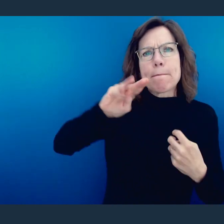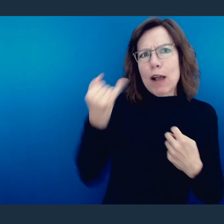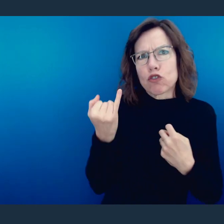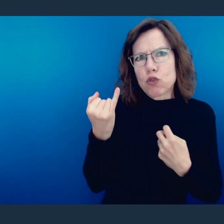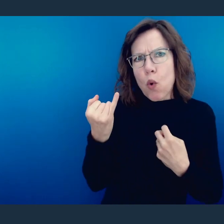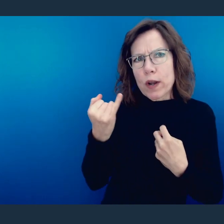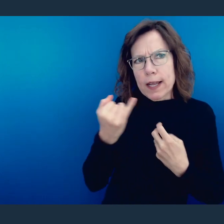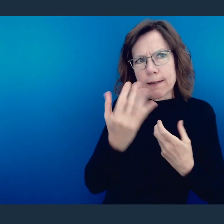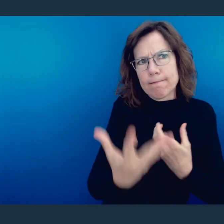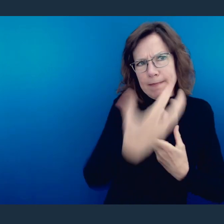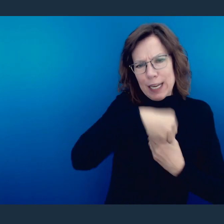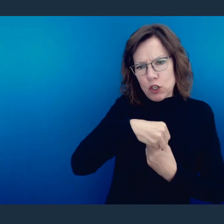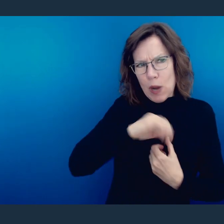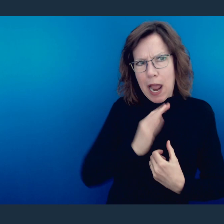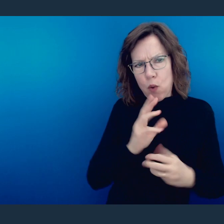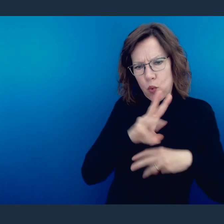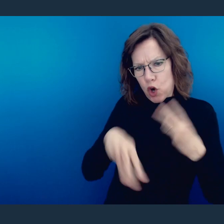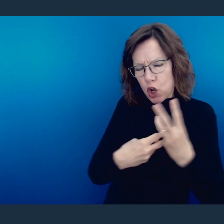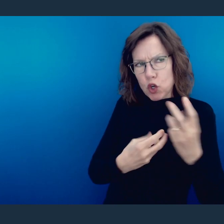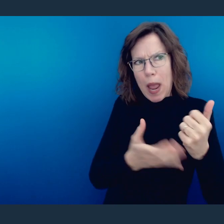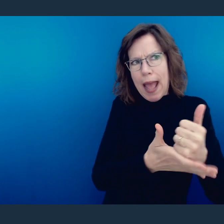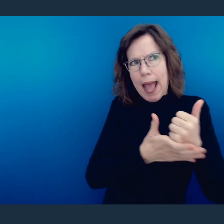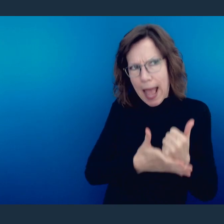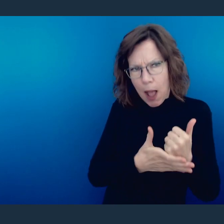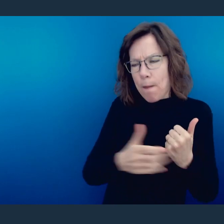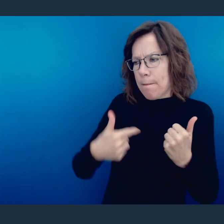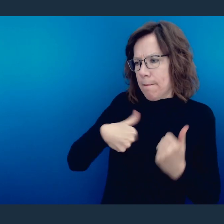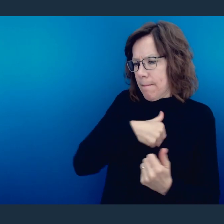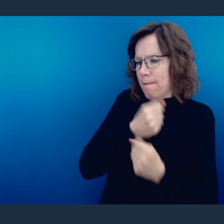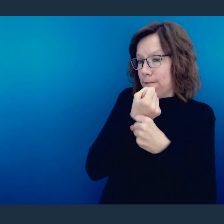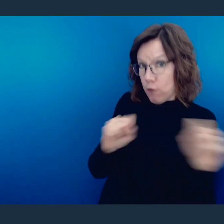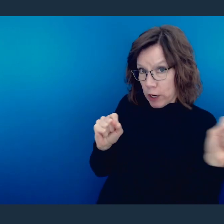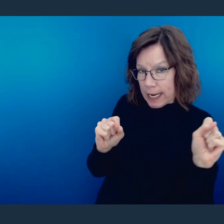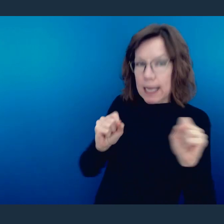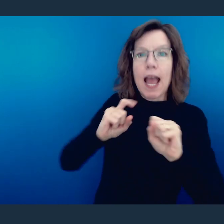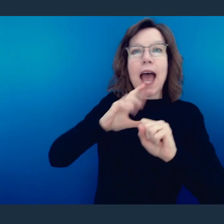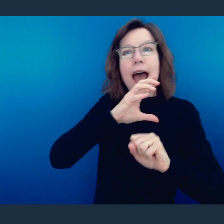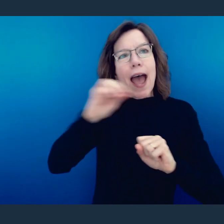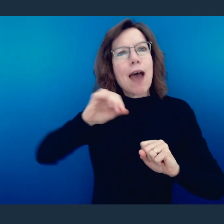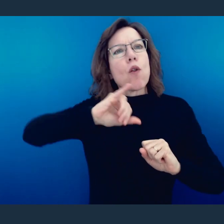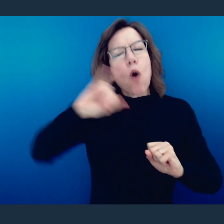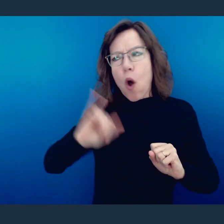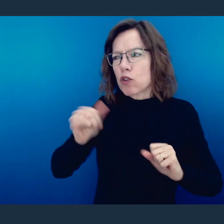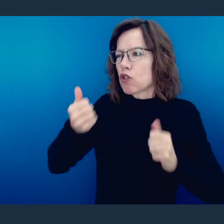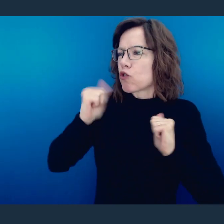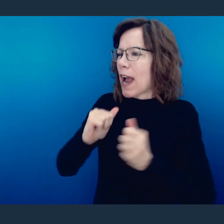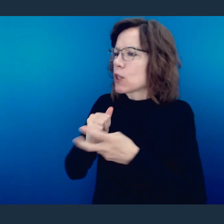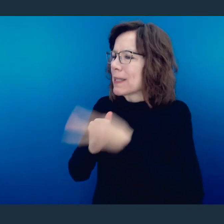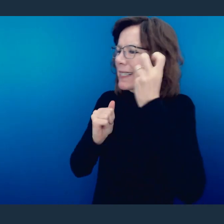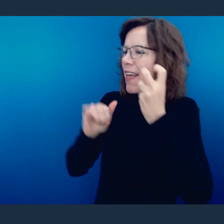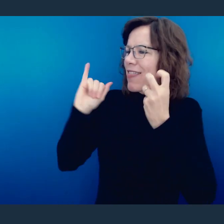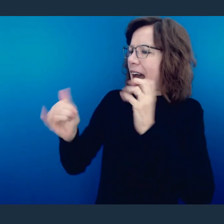battle whereby he was trying to help them win not only their freedom but also the talent